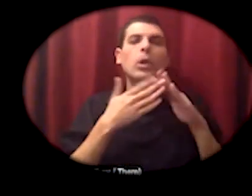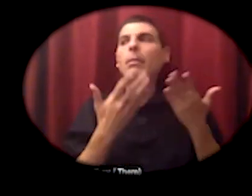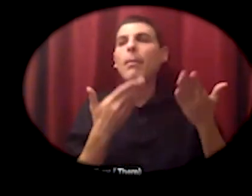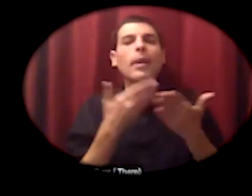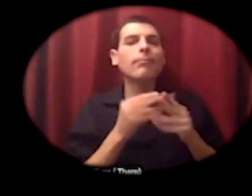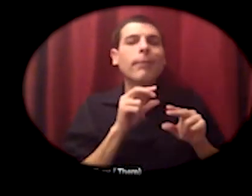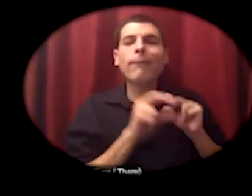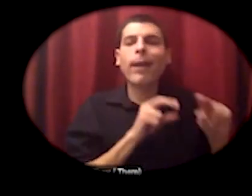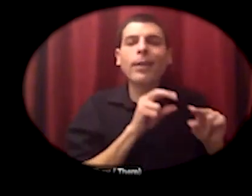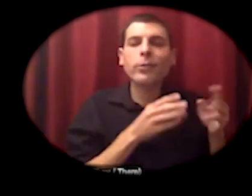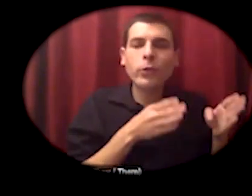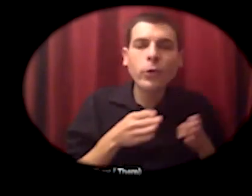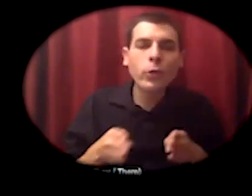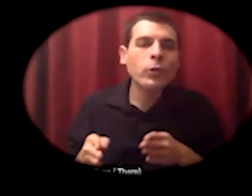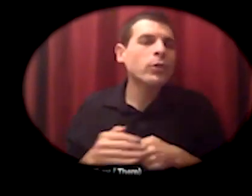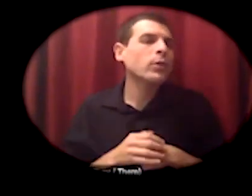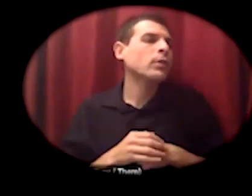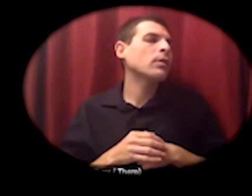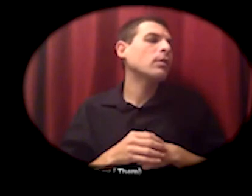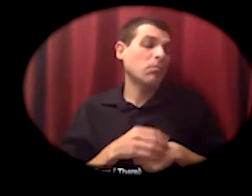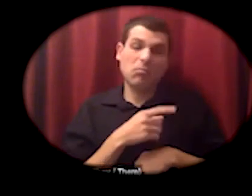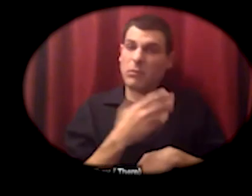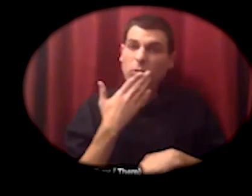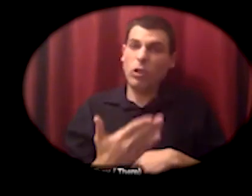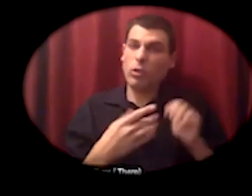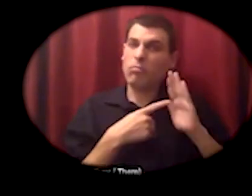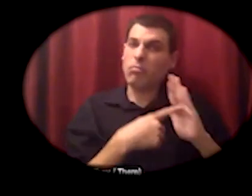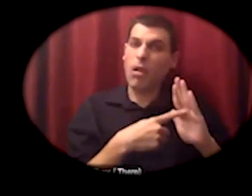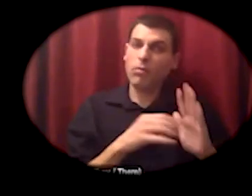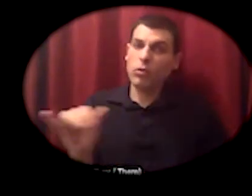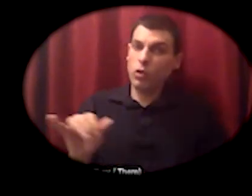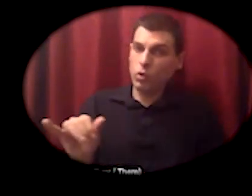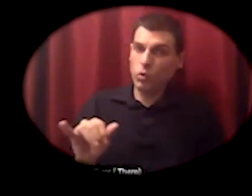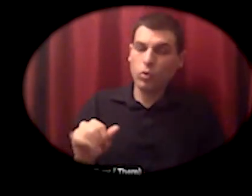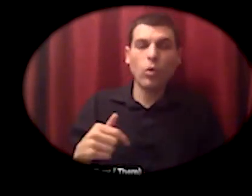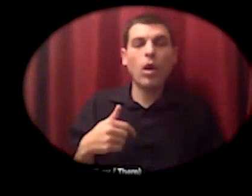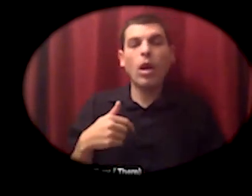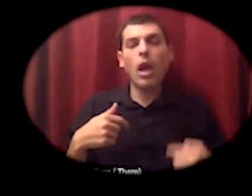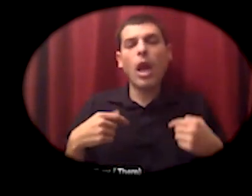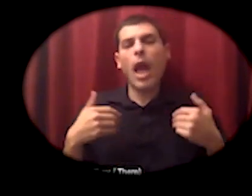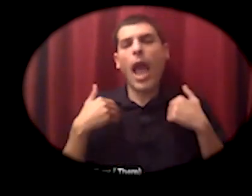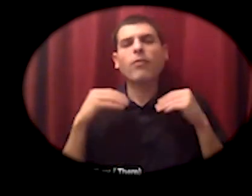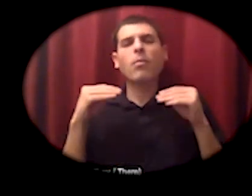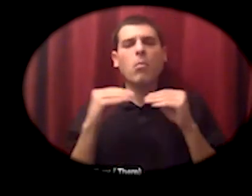and that's a powerful model that i'll have some more information about some more diagrams of